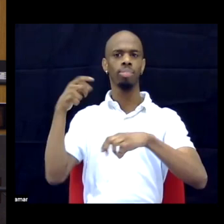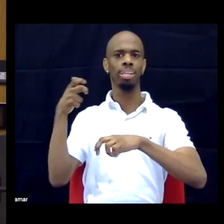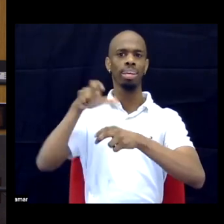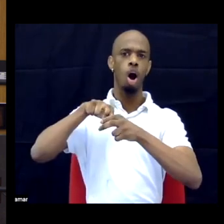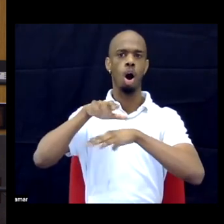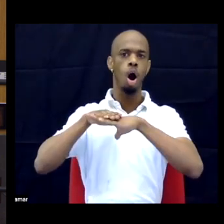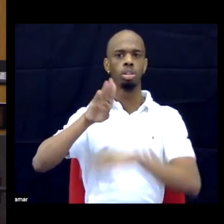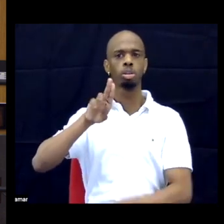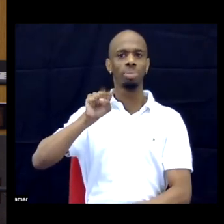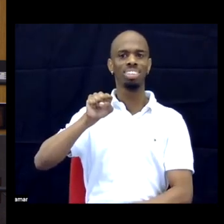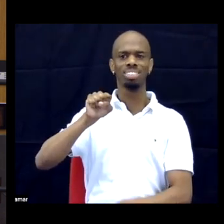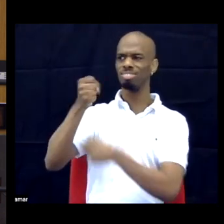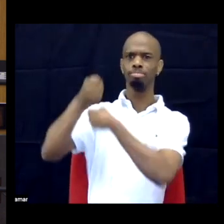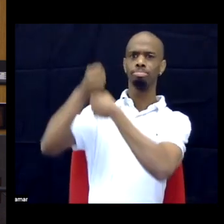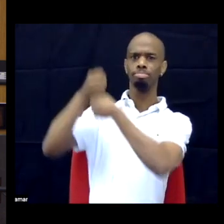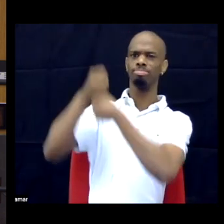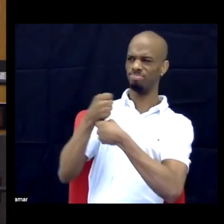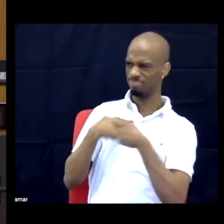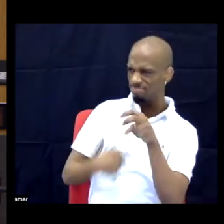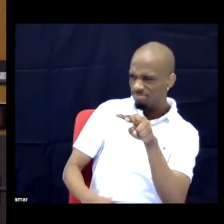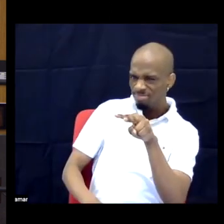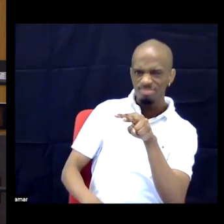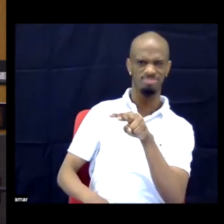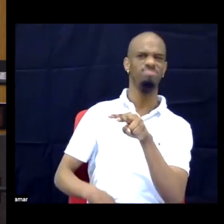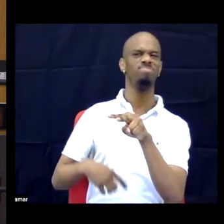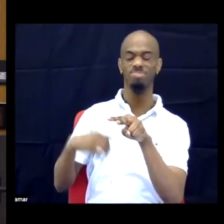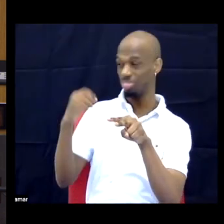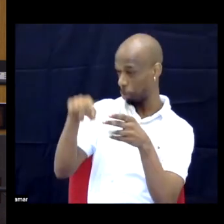the suggestion that black people have already gotten their rights, right.